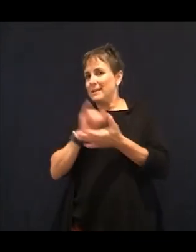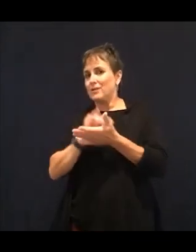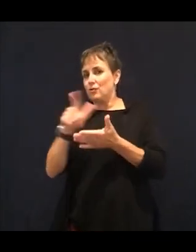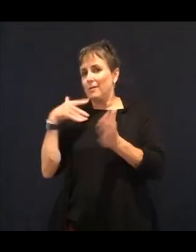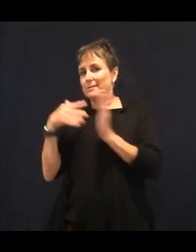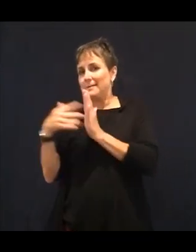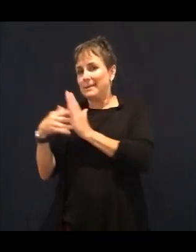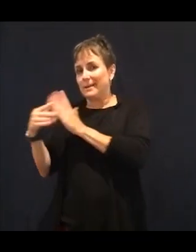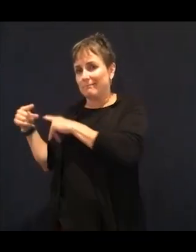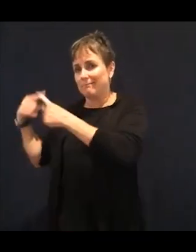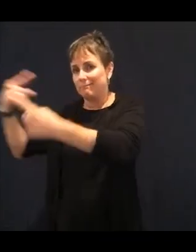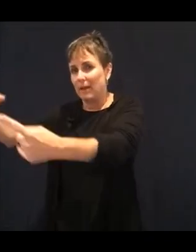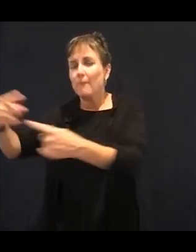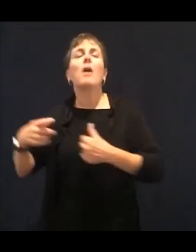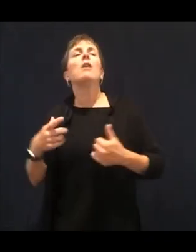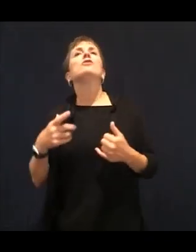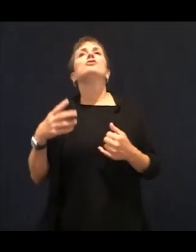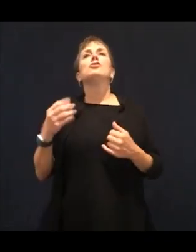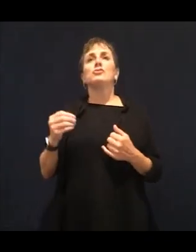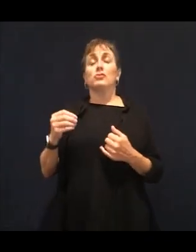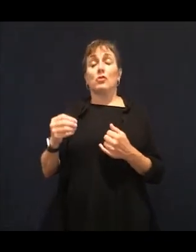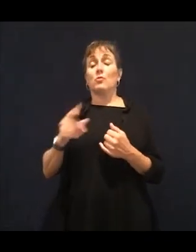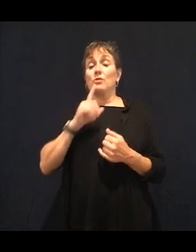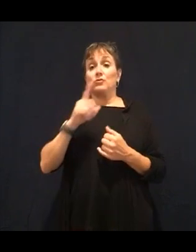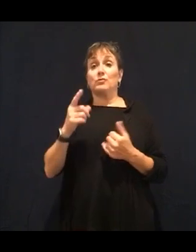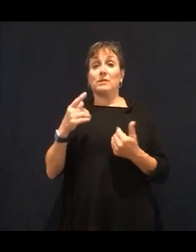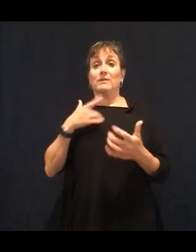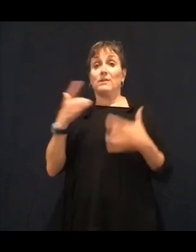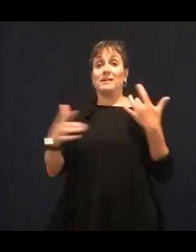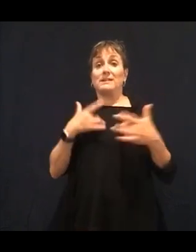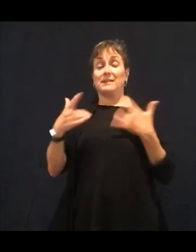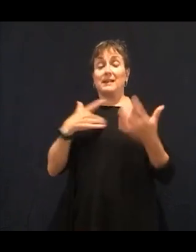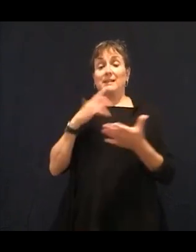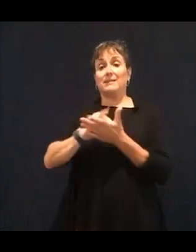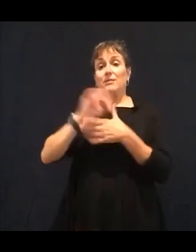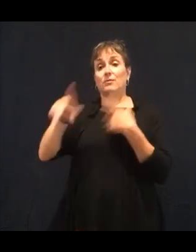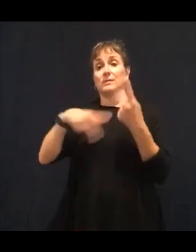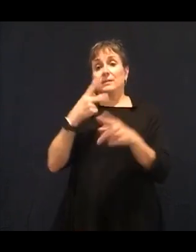that were used to develop and grow in their models that they're